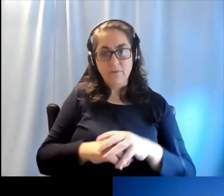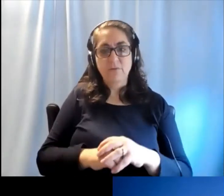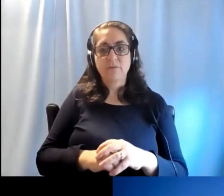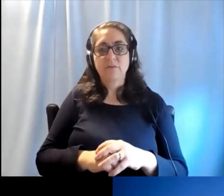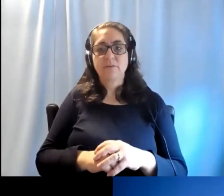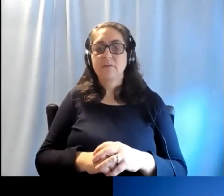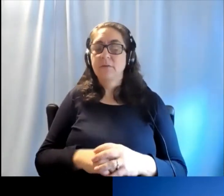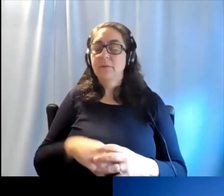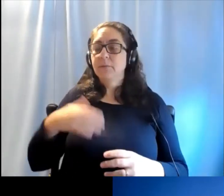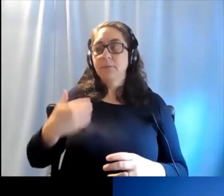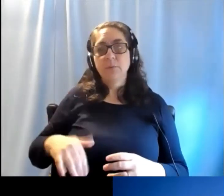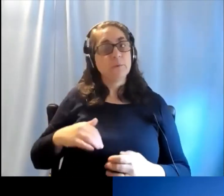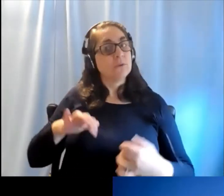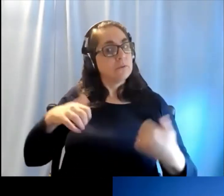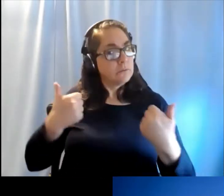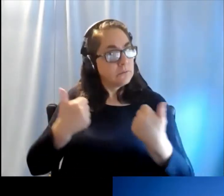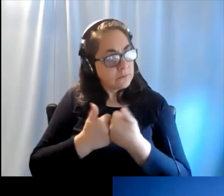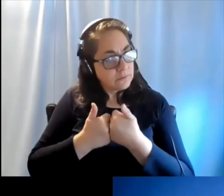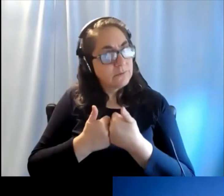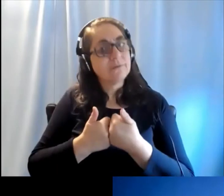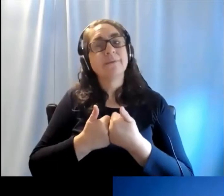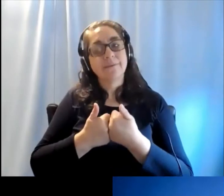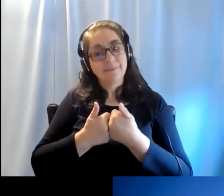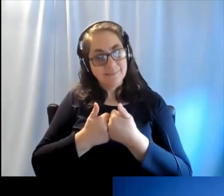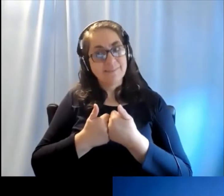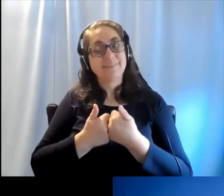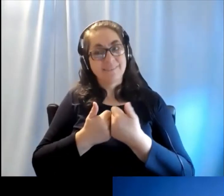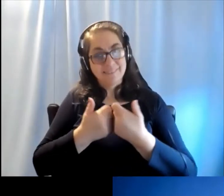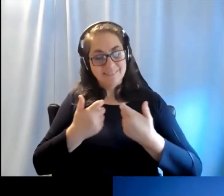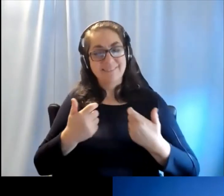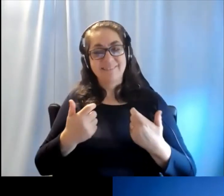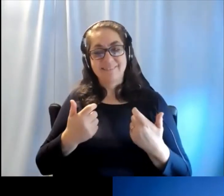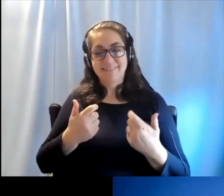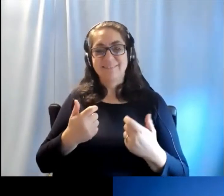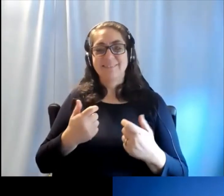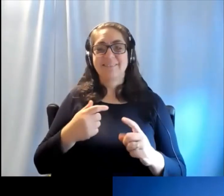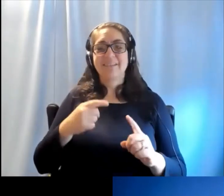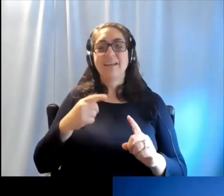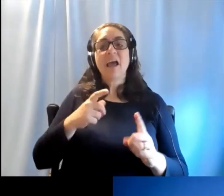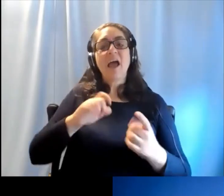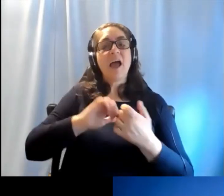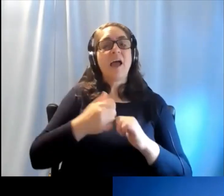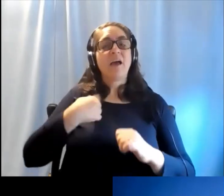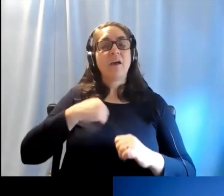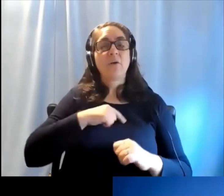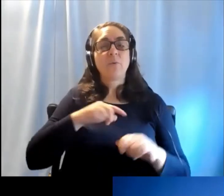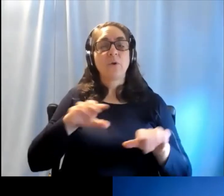That is a dawning and challenging task, indeed.